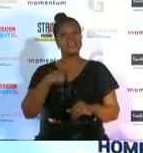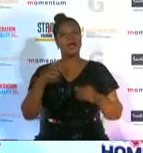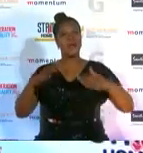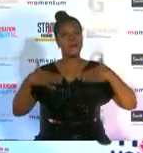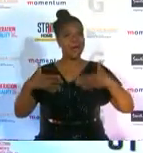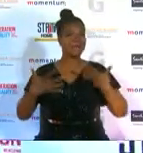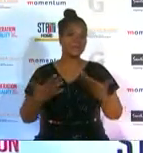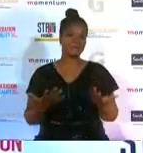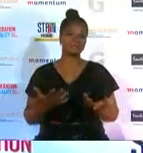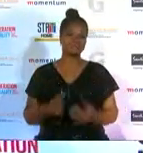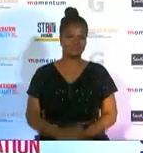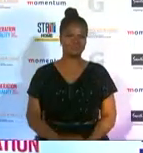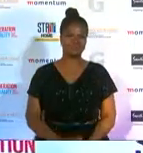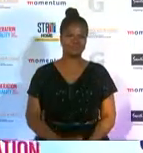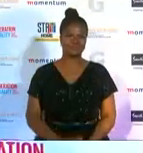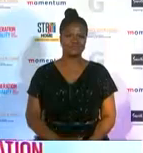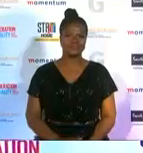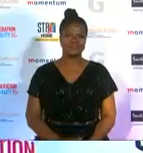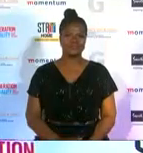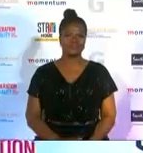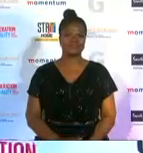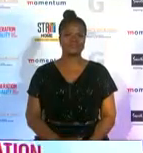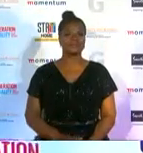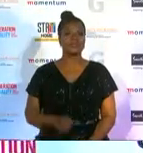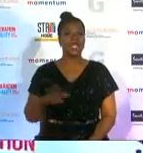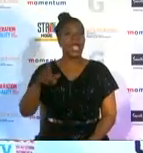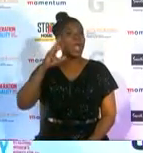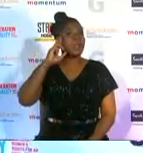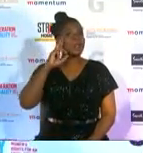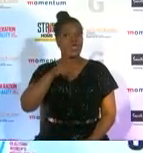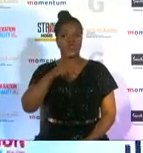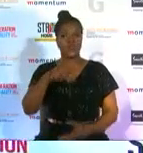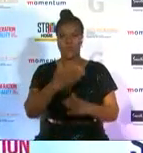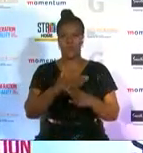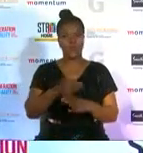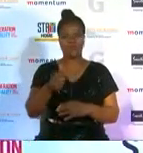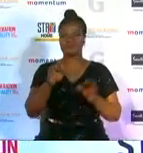happy i think it's a beautiful reminder that you are doing an amazing job and you must keep it up